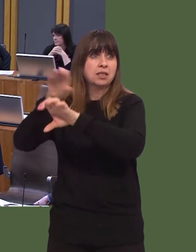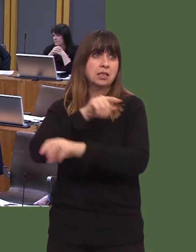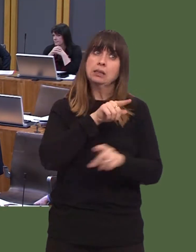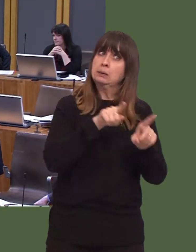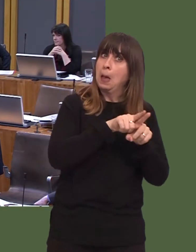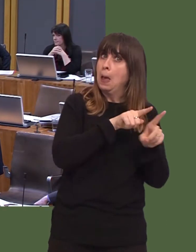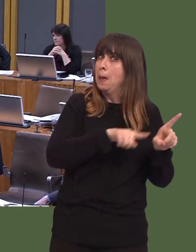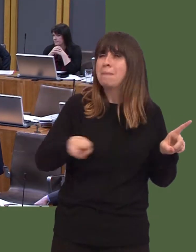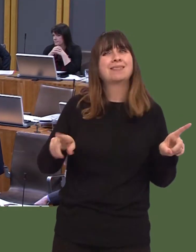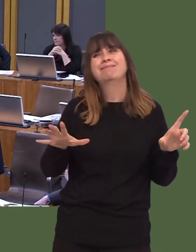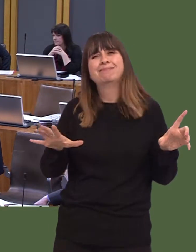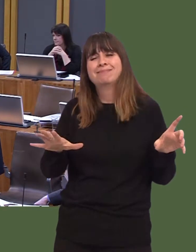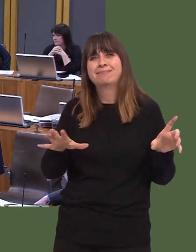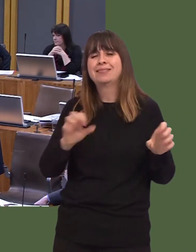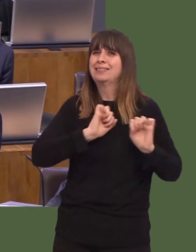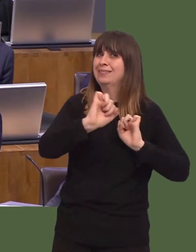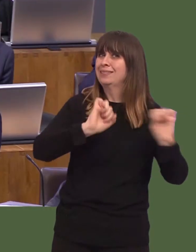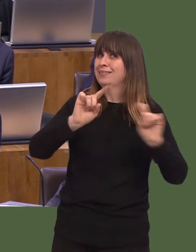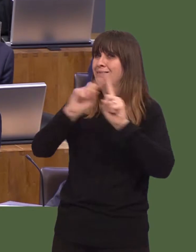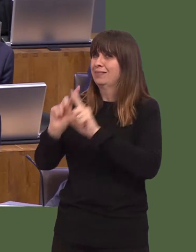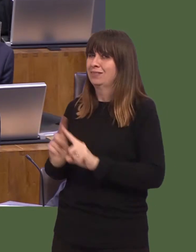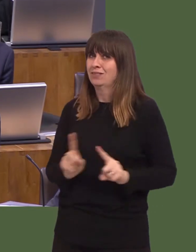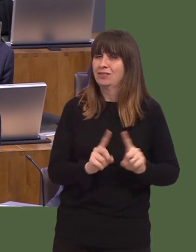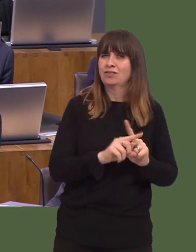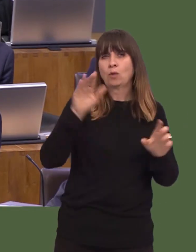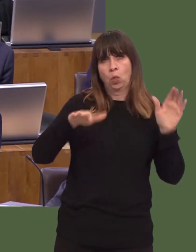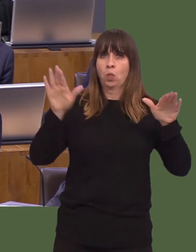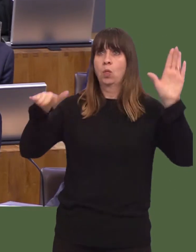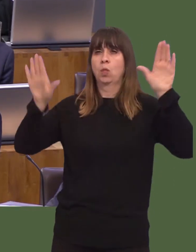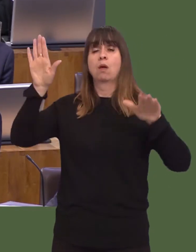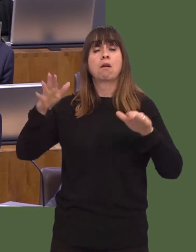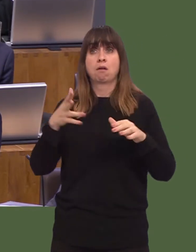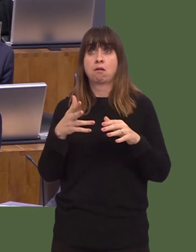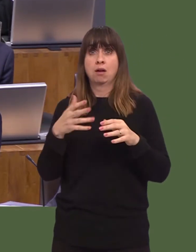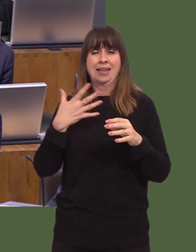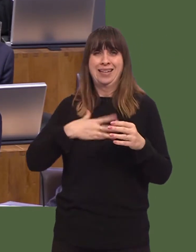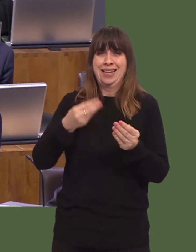So, what weíre looking to do is ensure that we can even out economic development and improvement